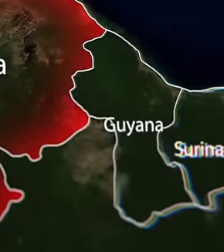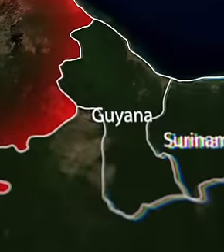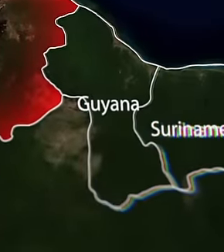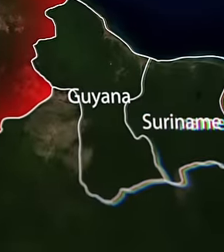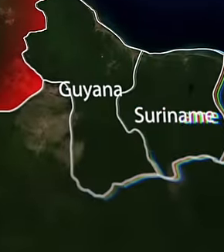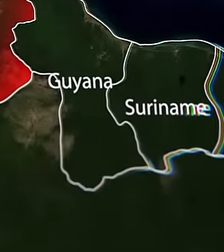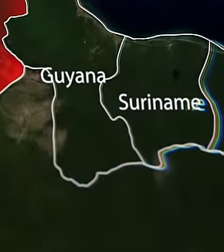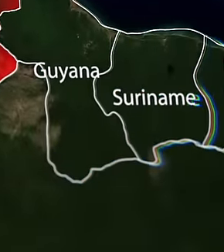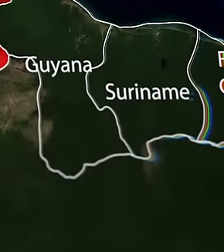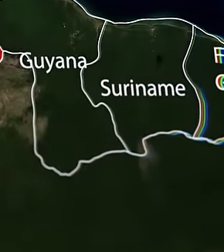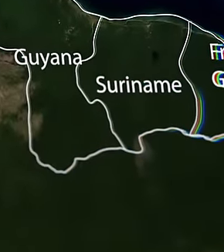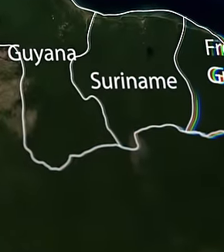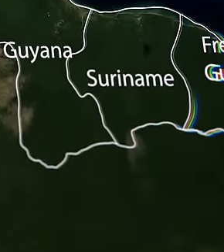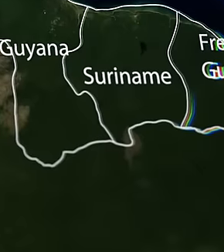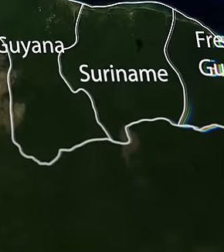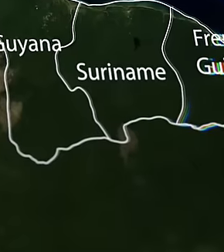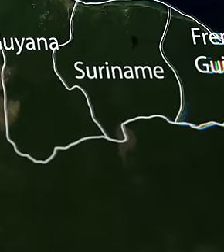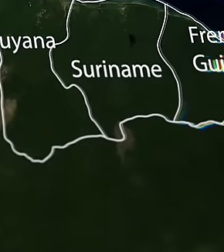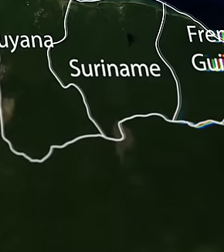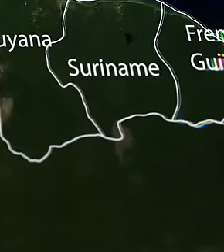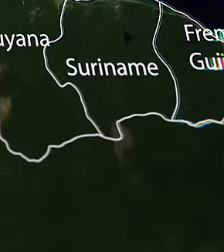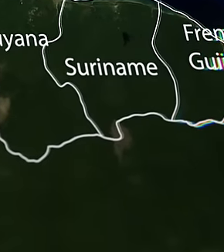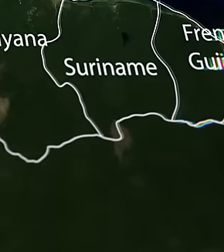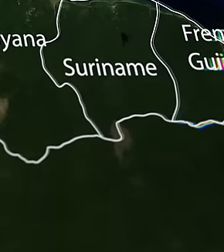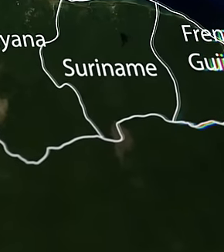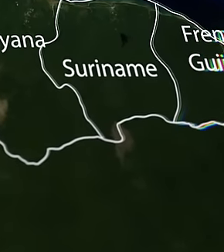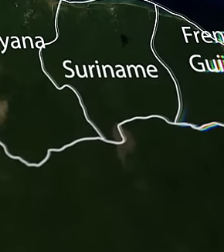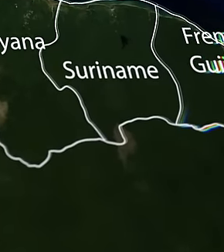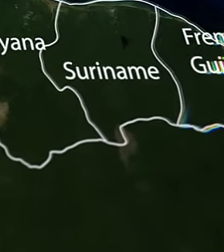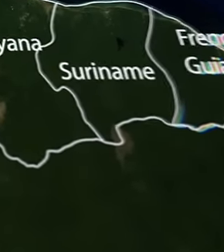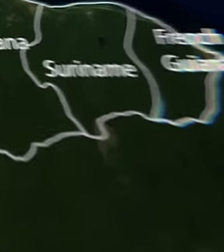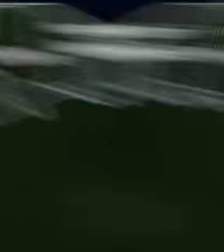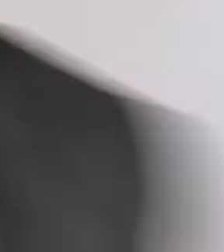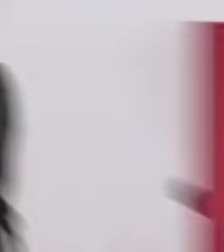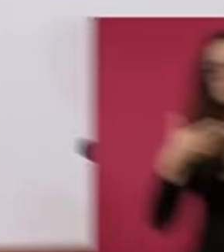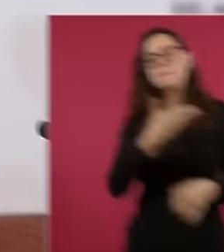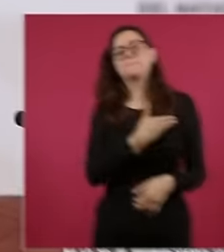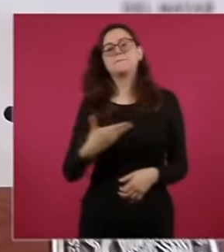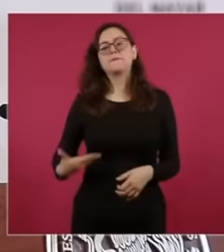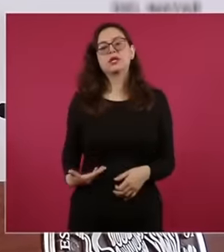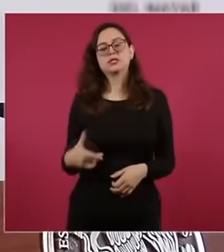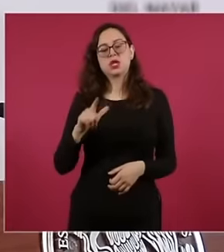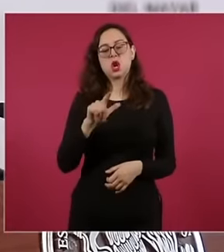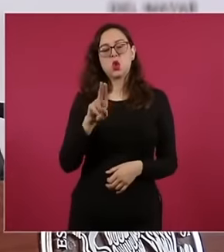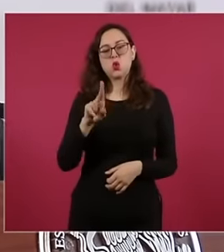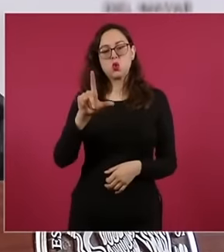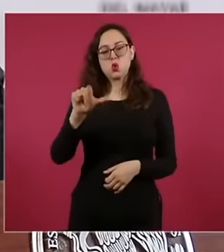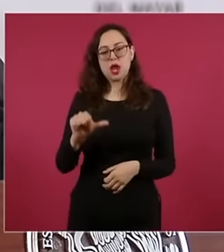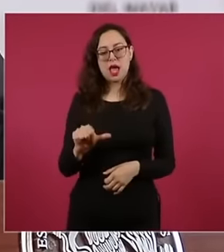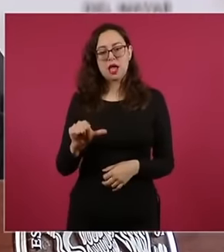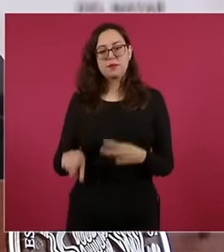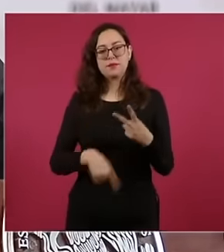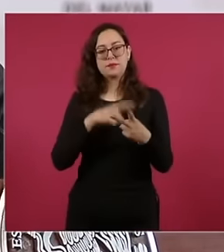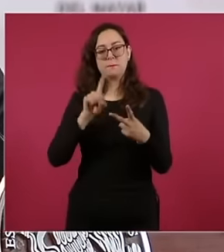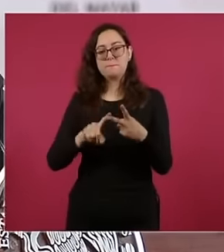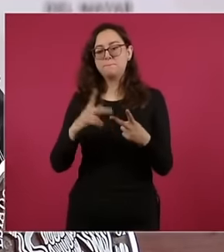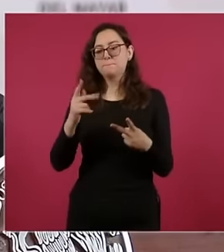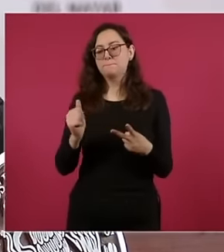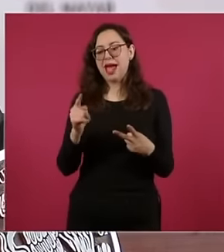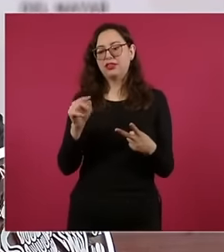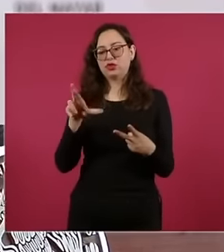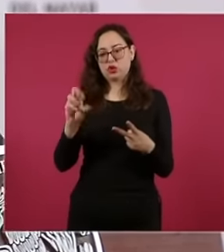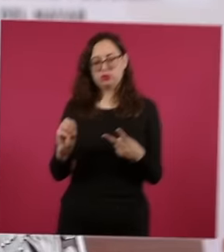Venezuela at the morning conference at the National Palace President López Obrador indicated that